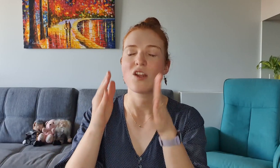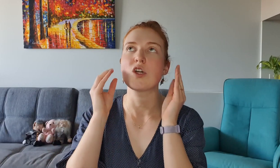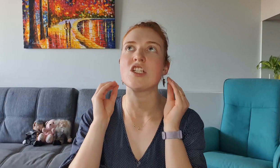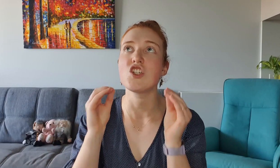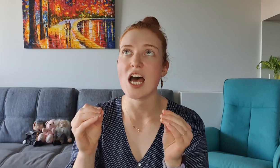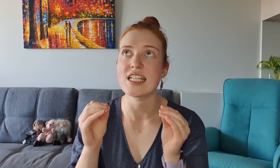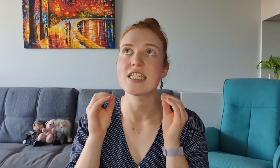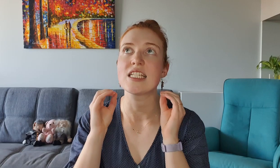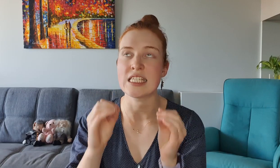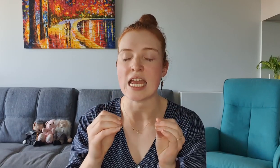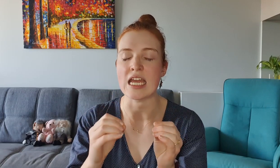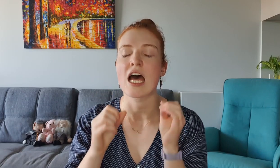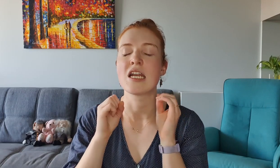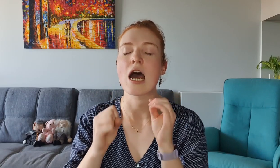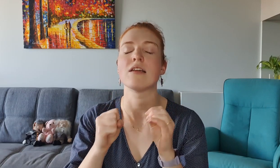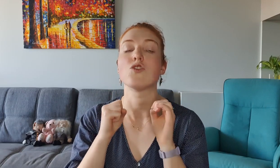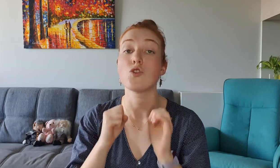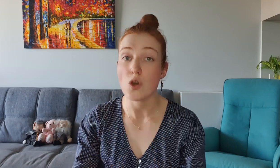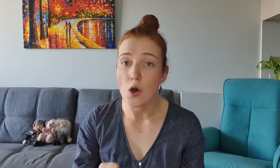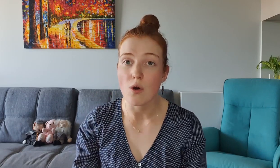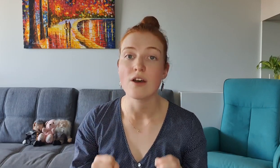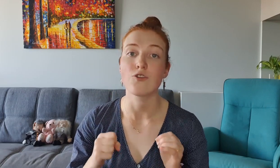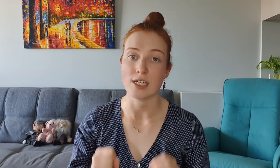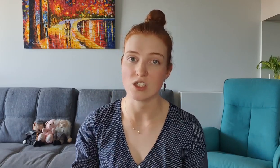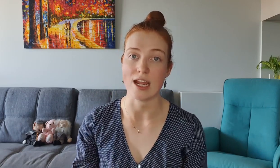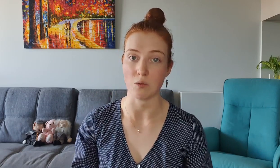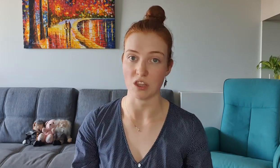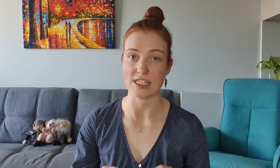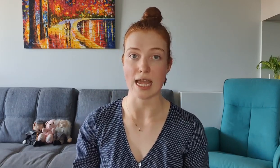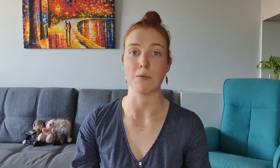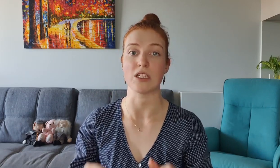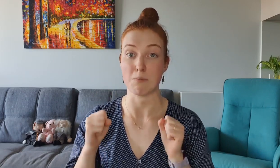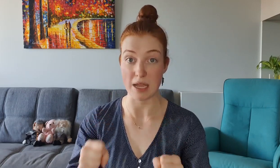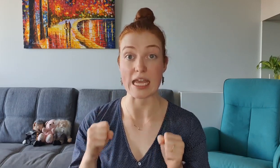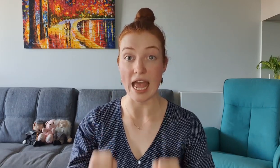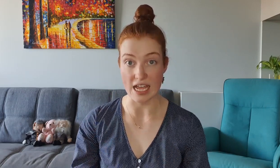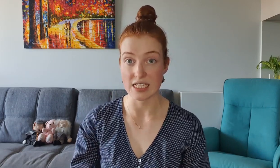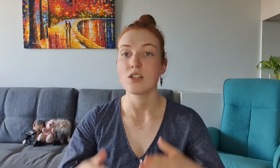And you can just see Nyle is so frustrated with this ableist BS